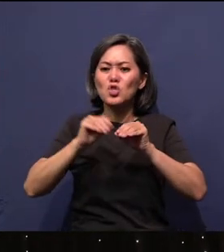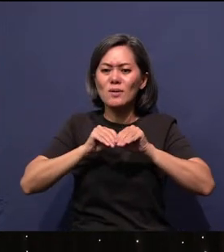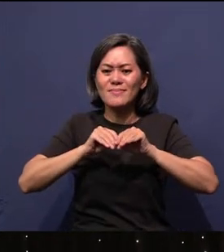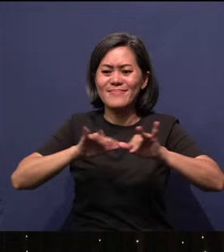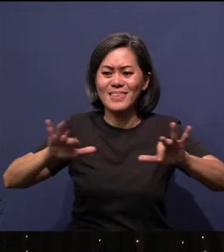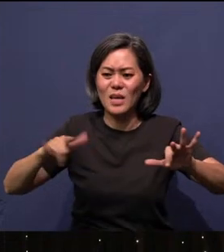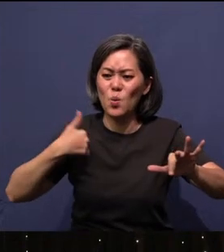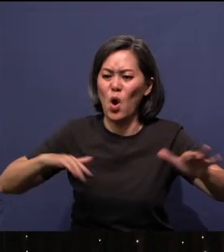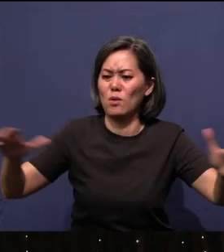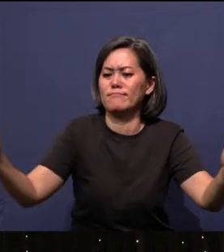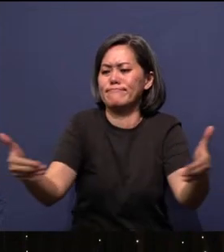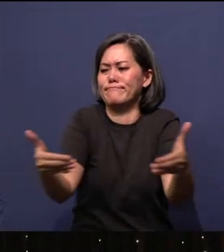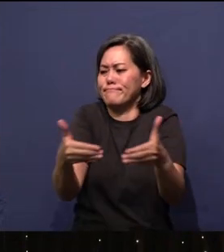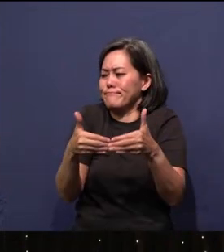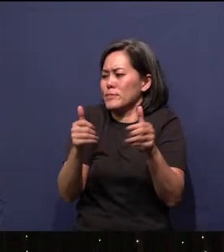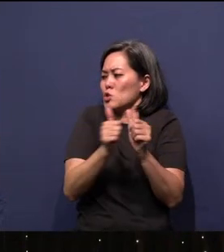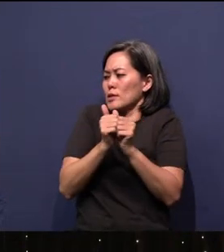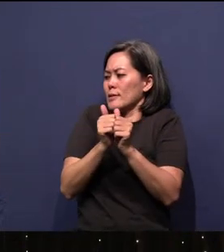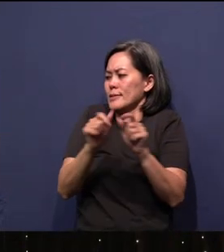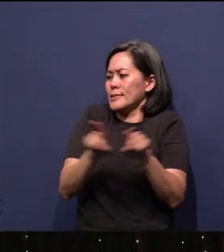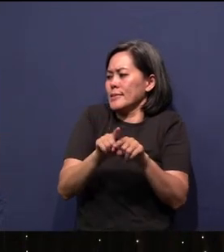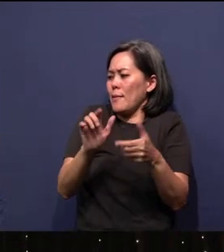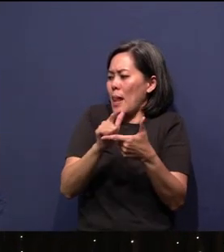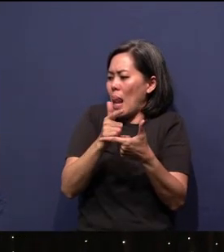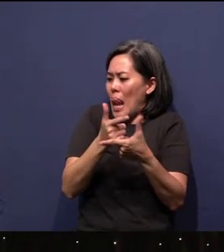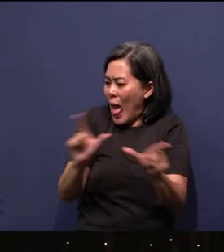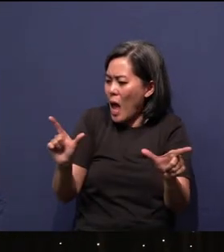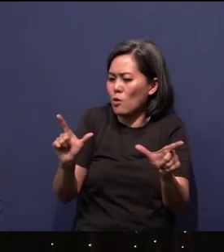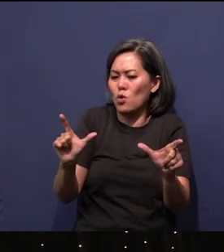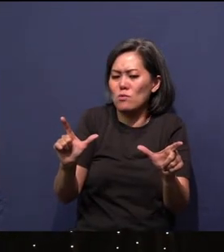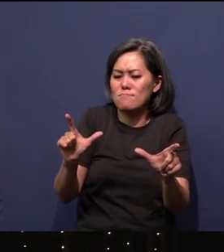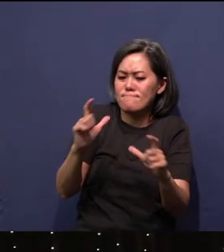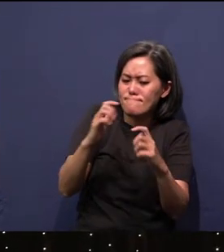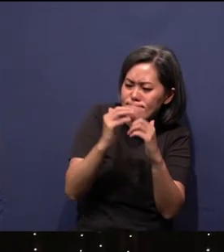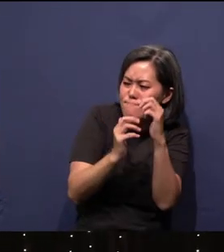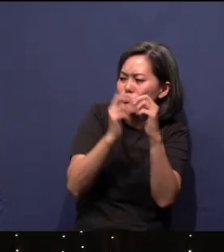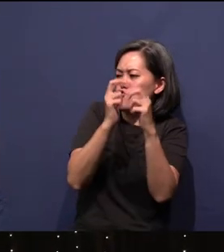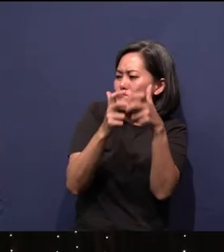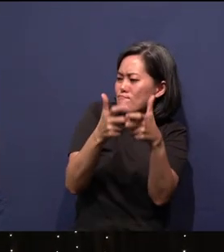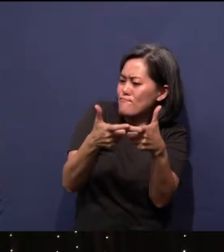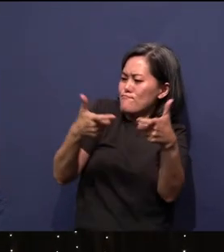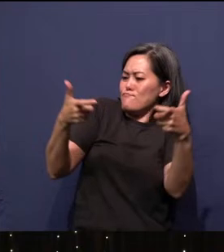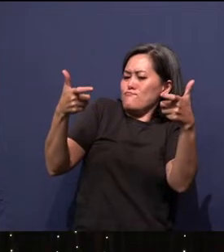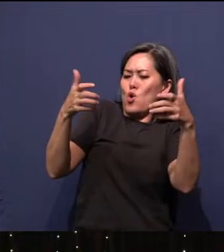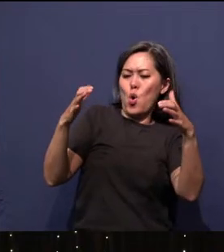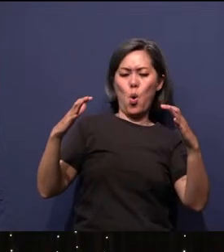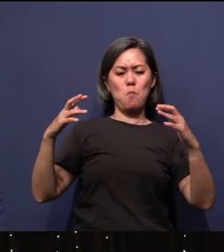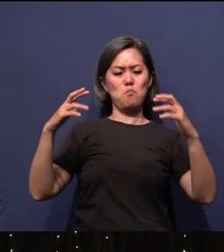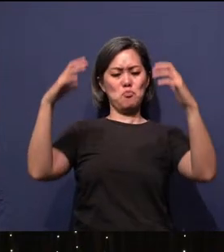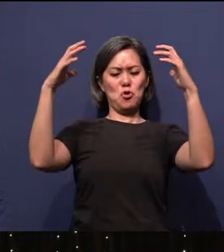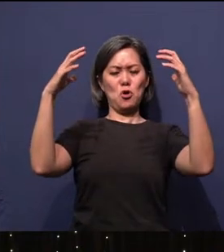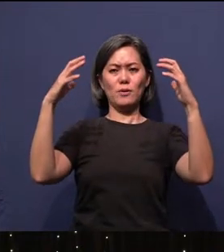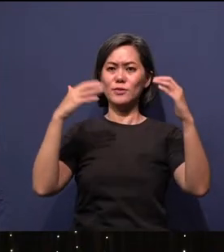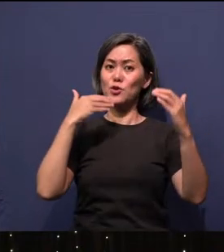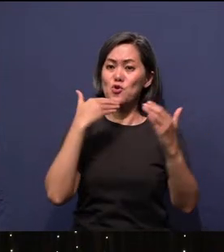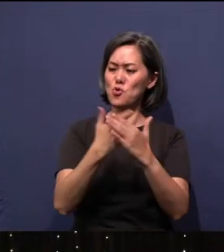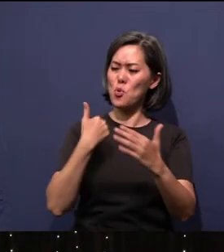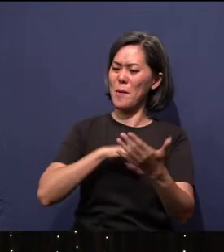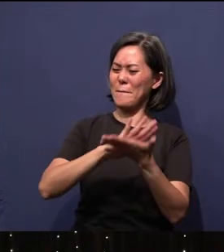We all speaking the same language, right? So no problem to build this monstrous building, which is good for us that we can become strong and famous!